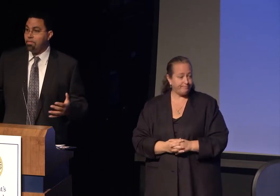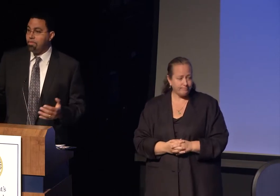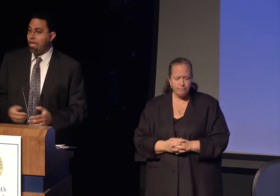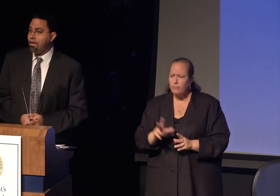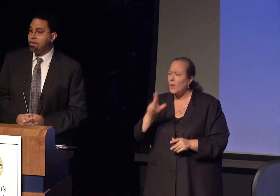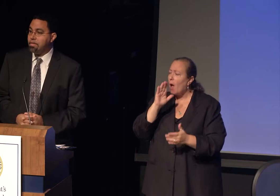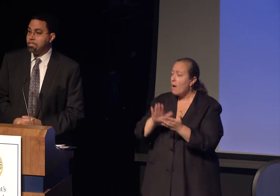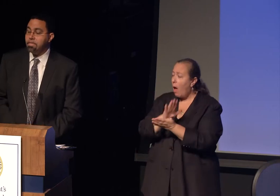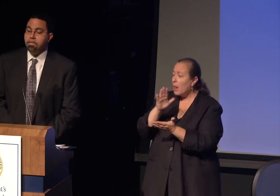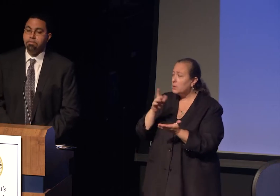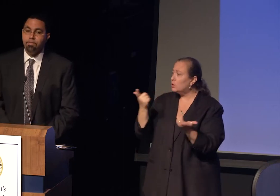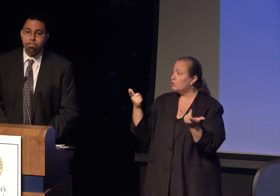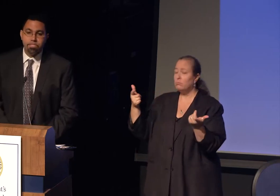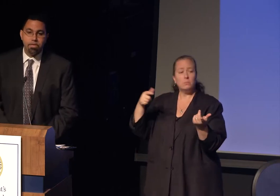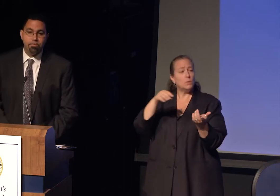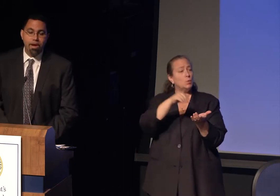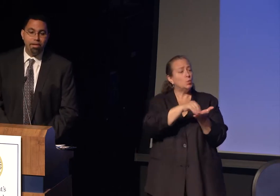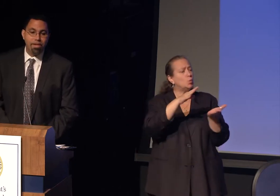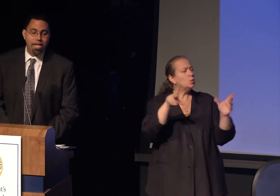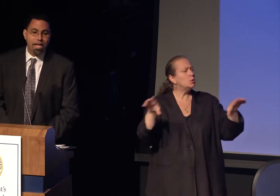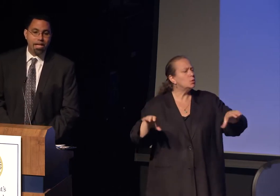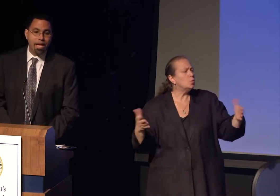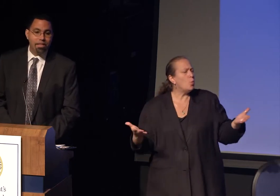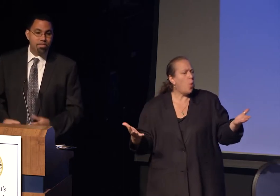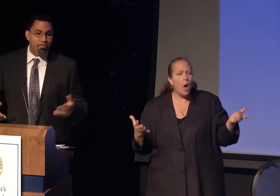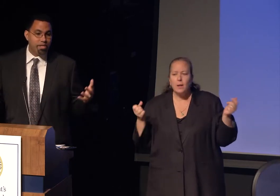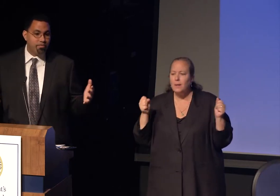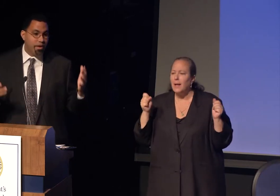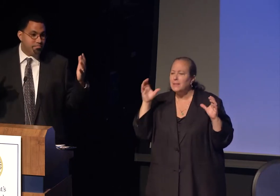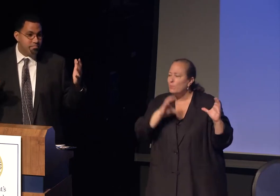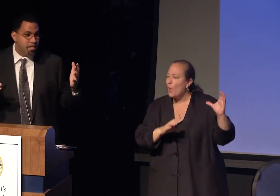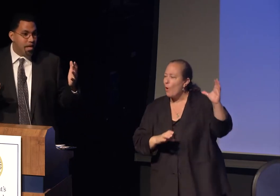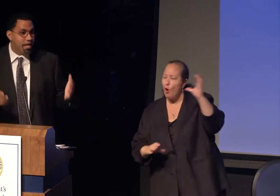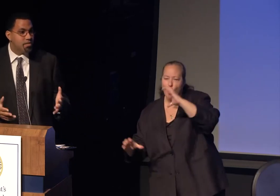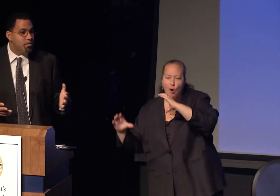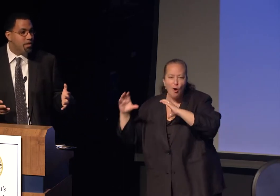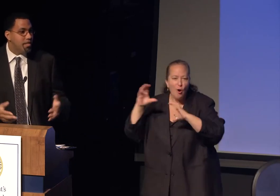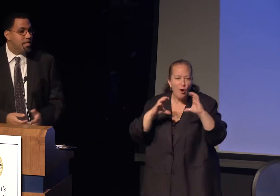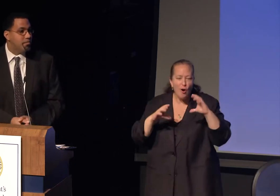Whether they are first arriving at college, fresh from high school as young people